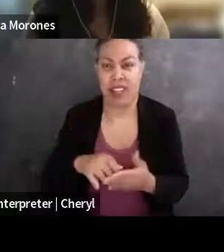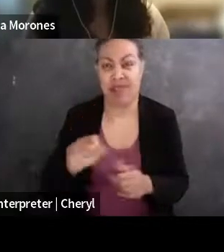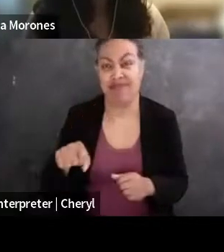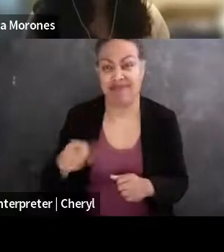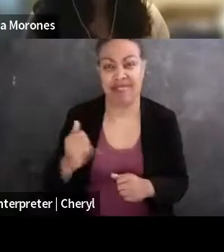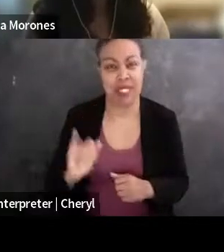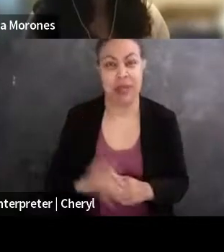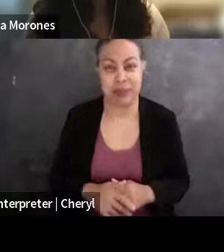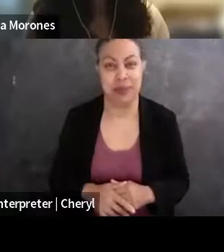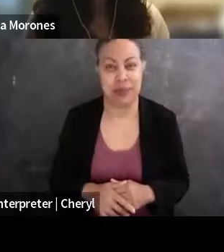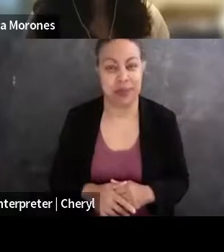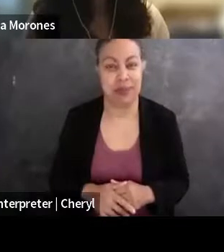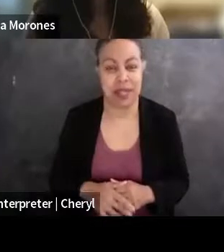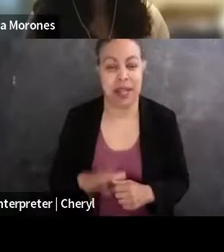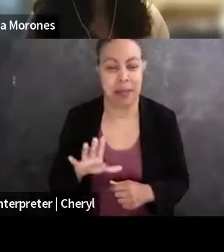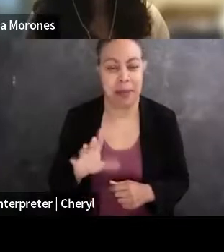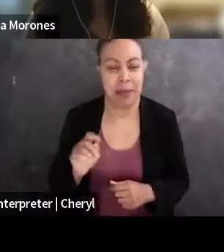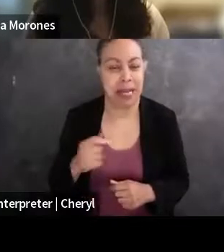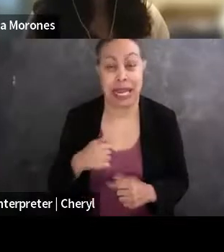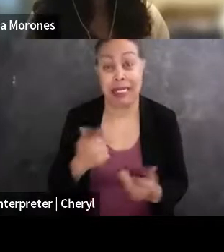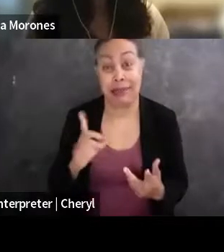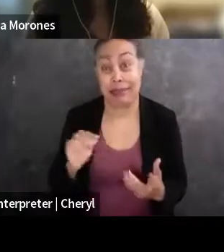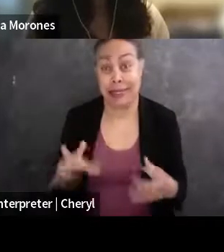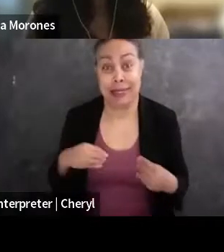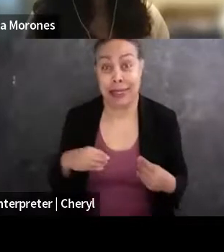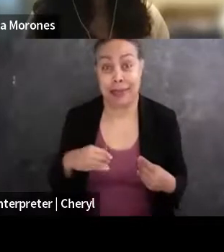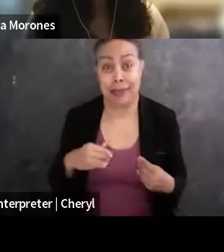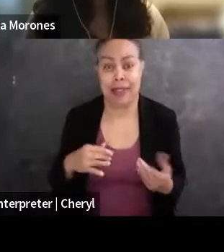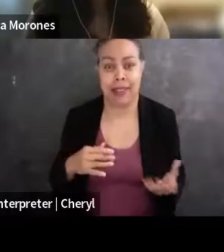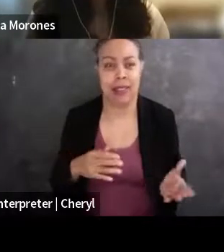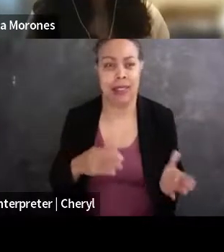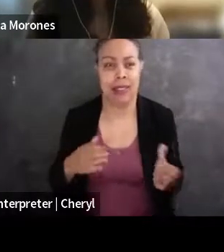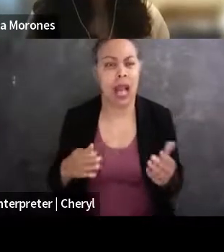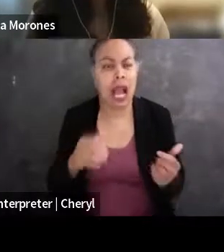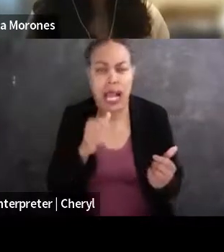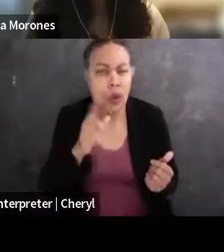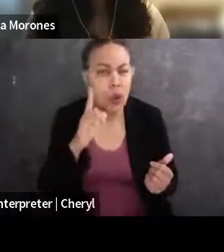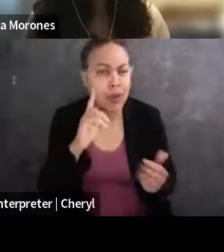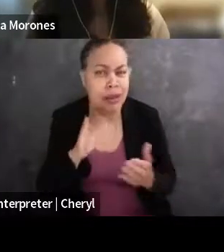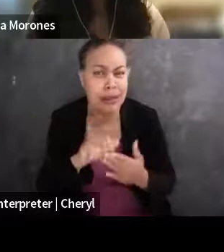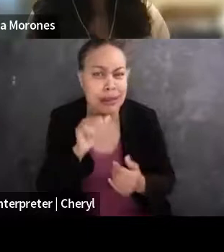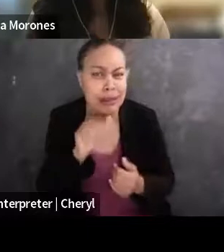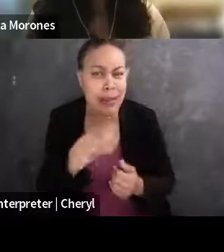but I just kind of accepted it. I don't think that's irresponsible, just to be clear, I think that's very normal.